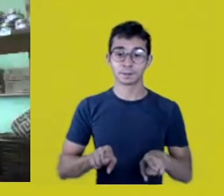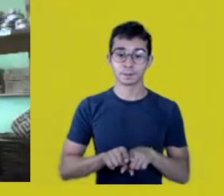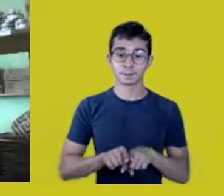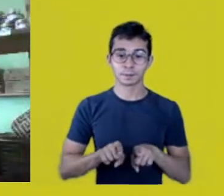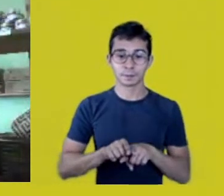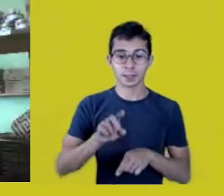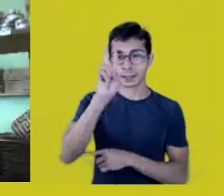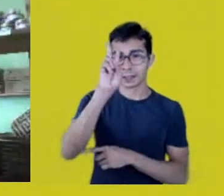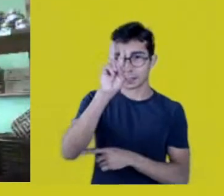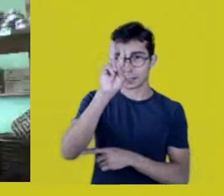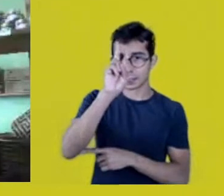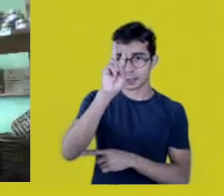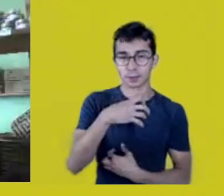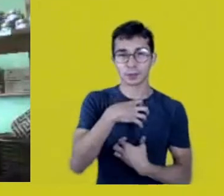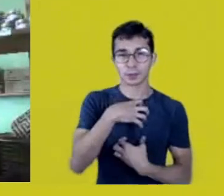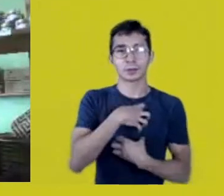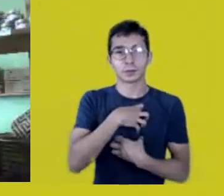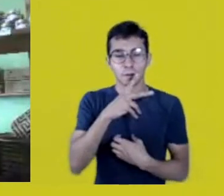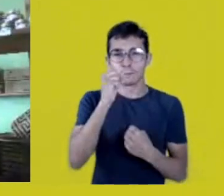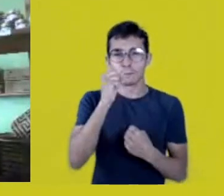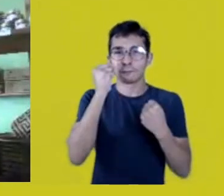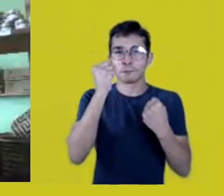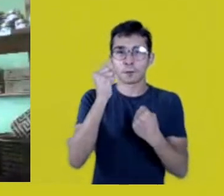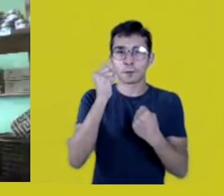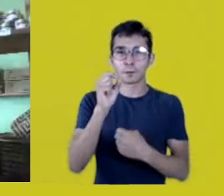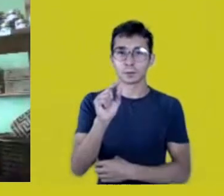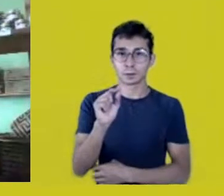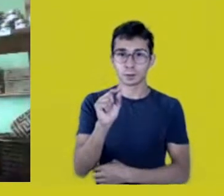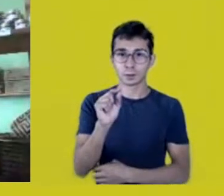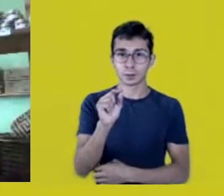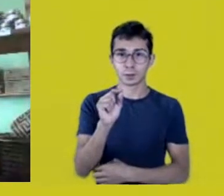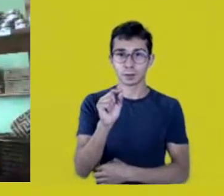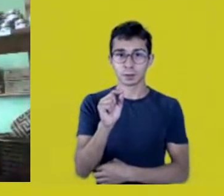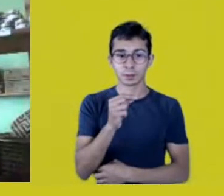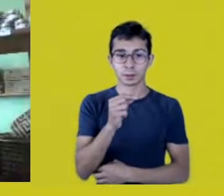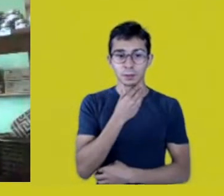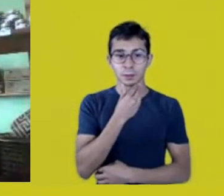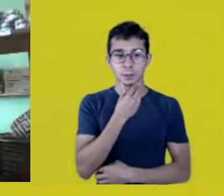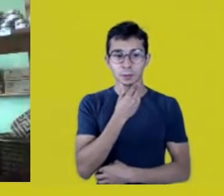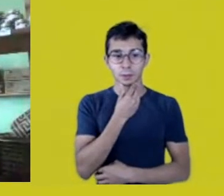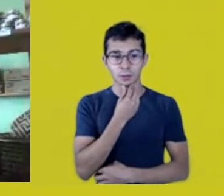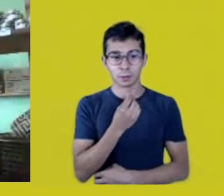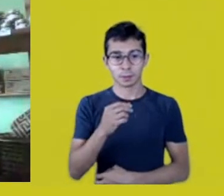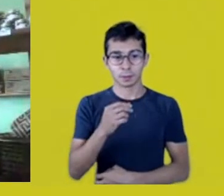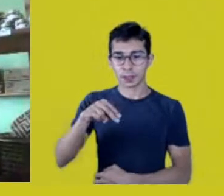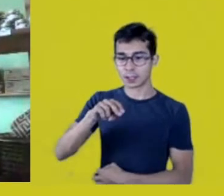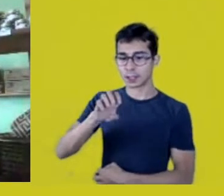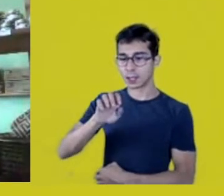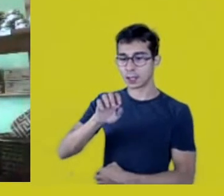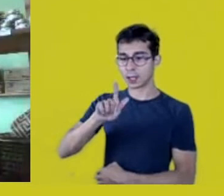a moment when I heard Nego Bispo, who’s gonna be here with us next week,